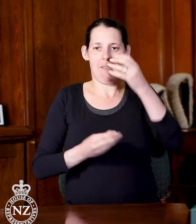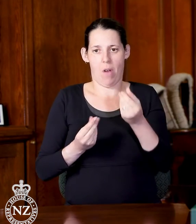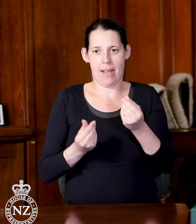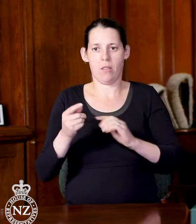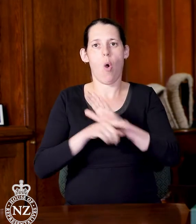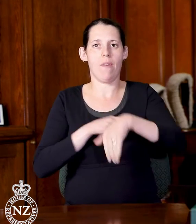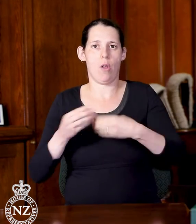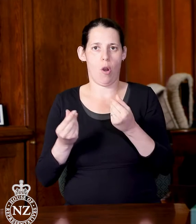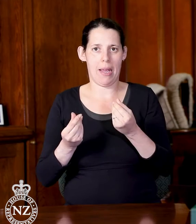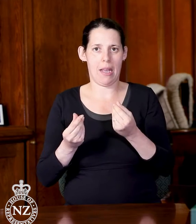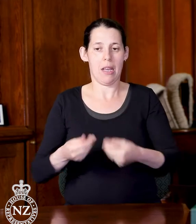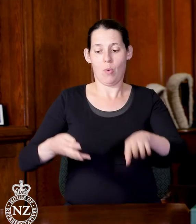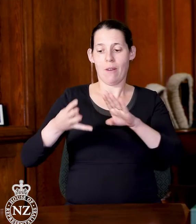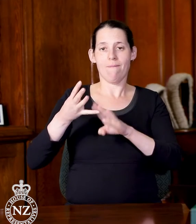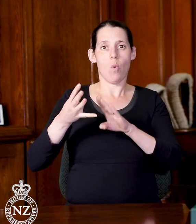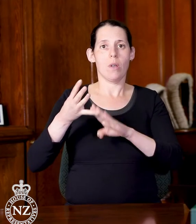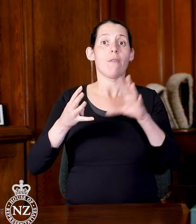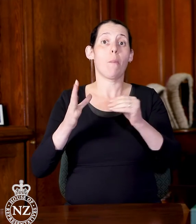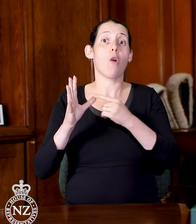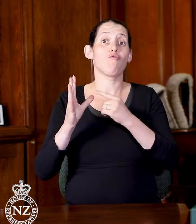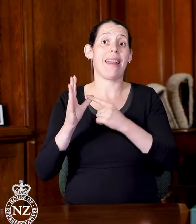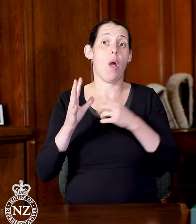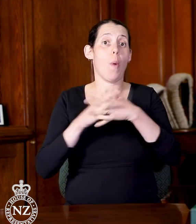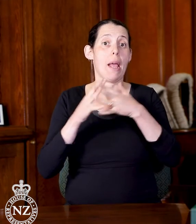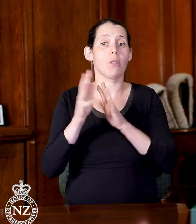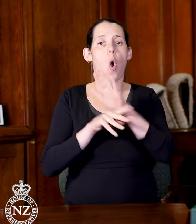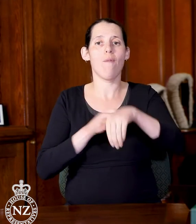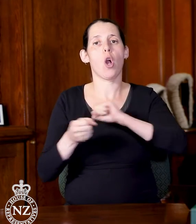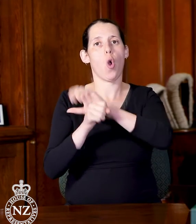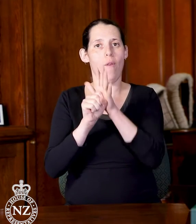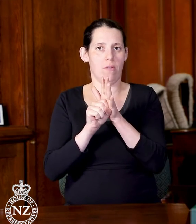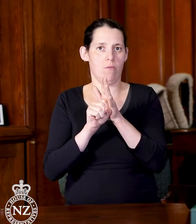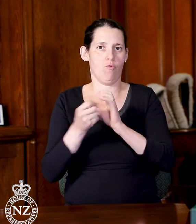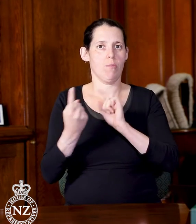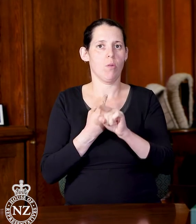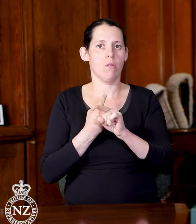to the Minister for COVID-19 Response about MIQ allocations.